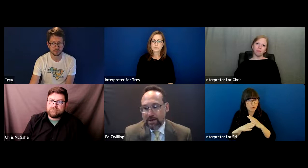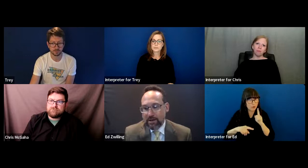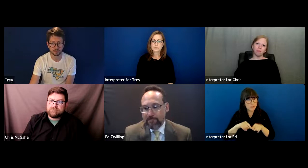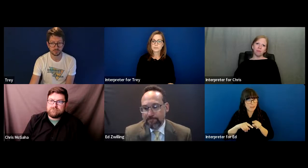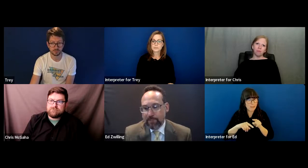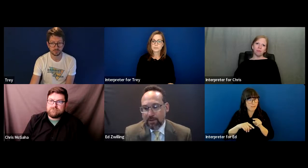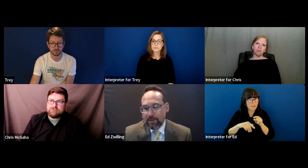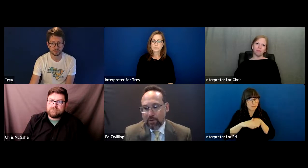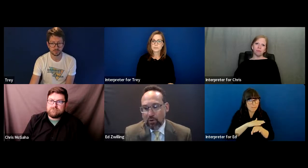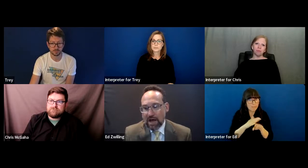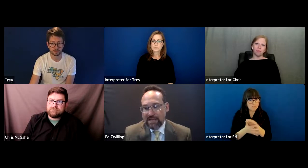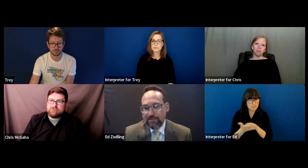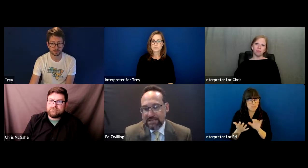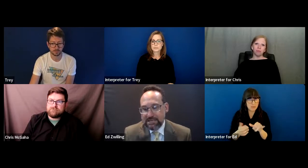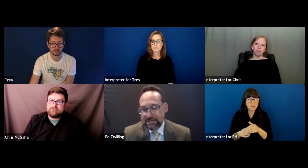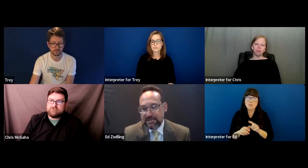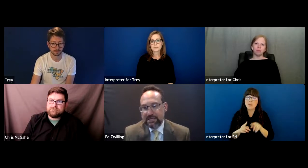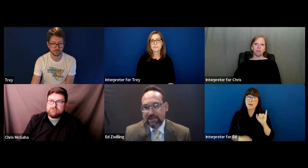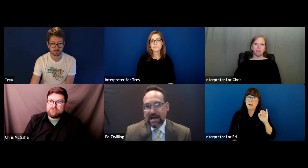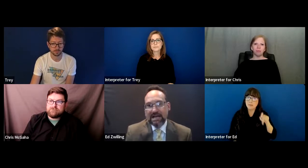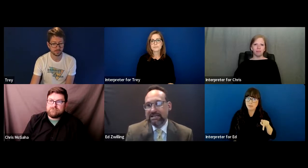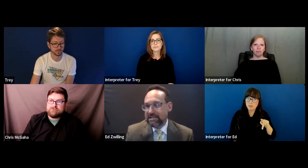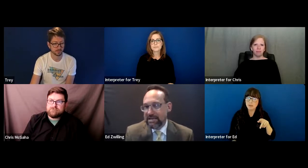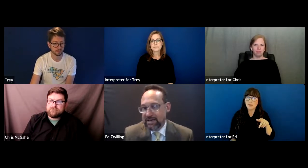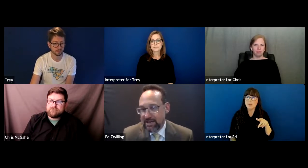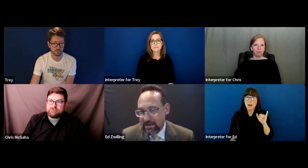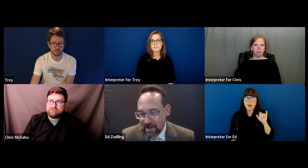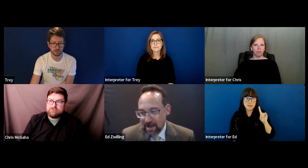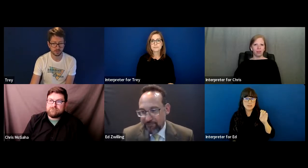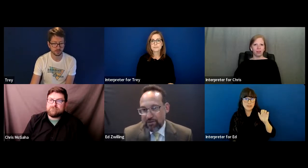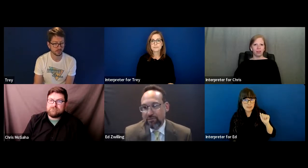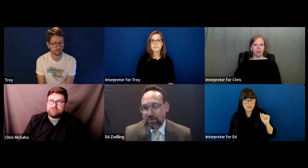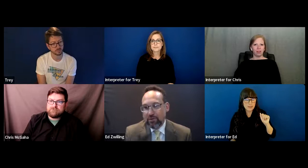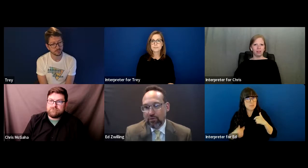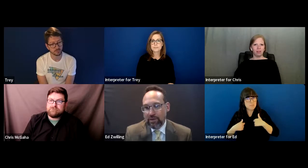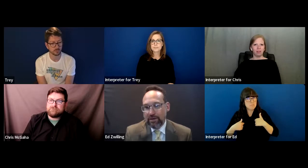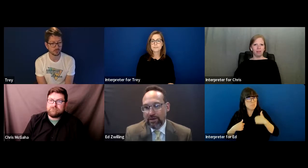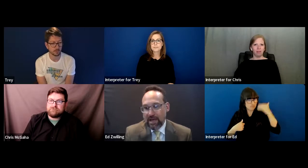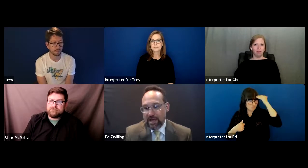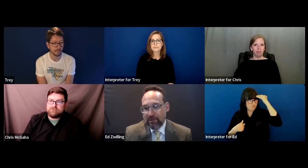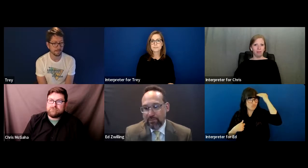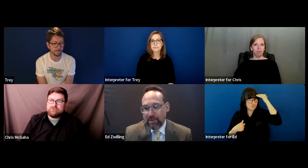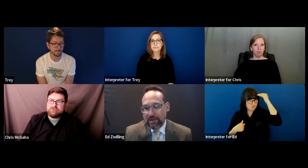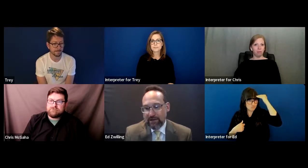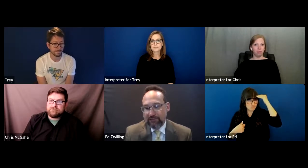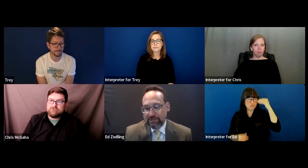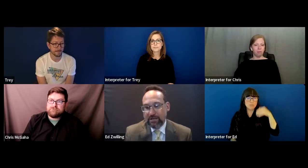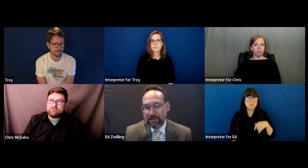But the whole IEP thing and the IDEA, I'm very familiar with it and made, after studying